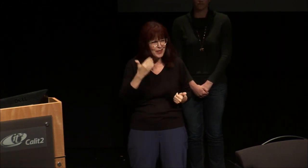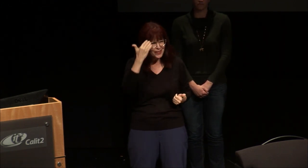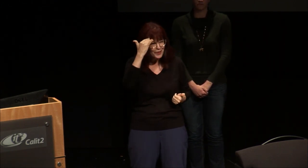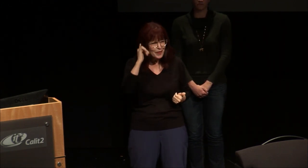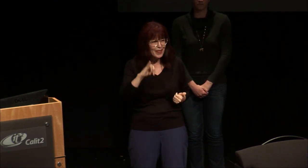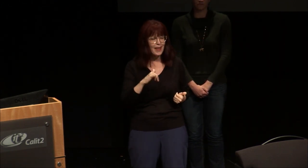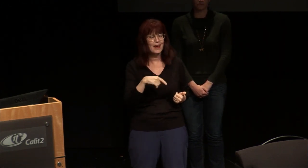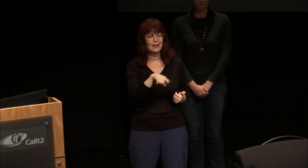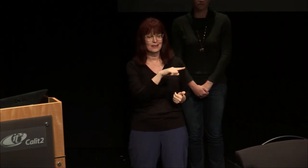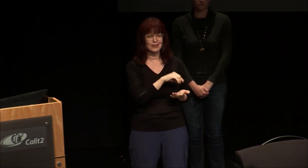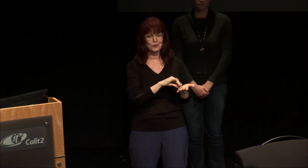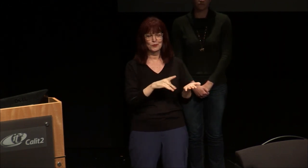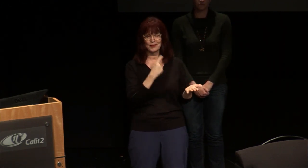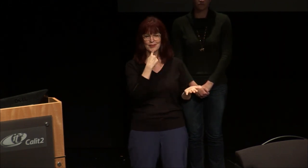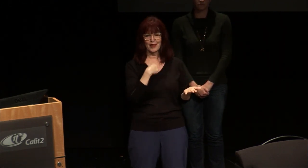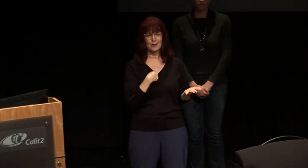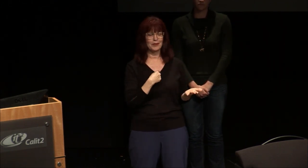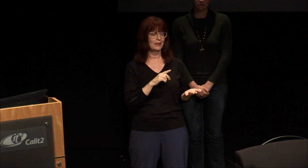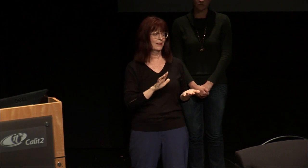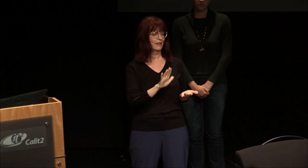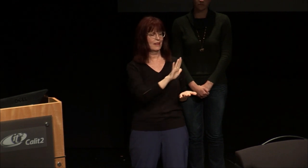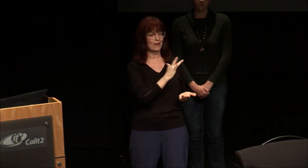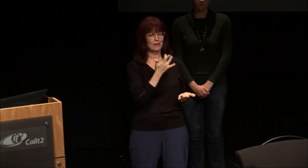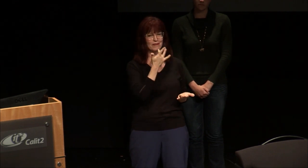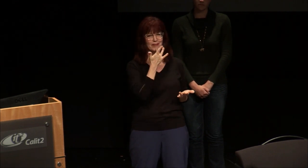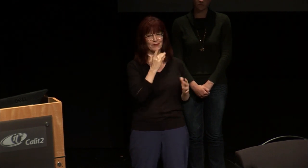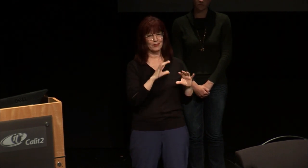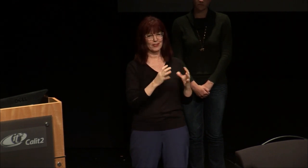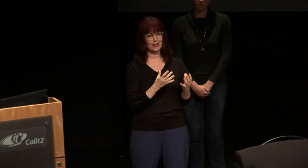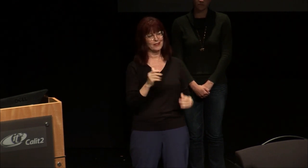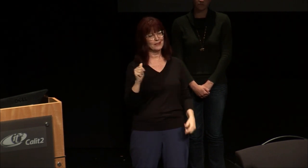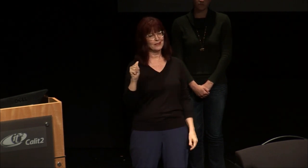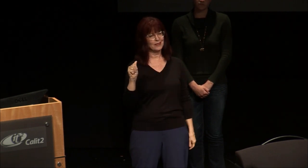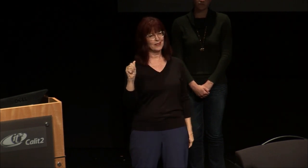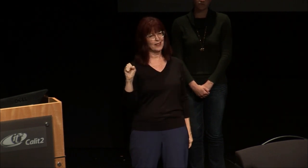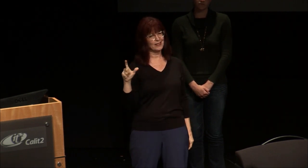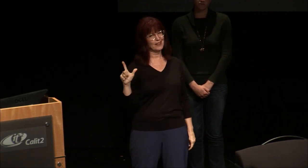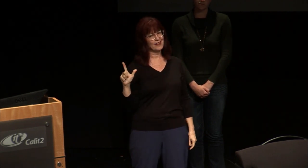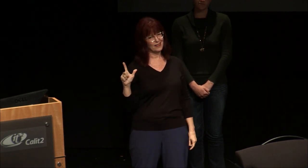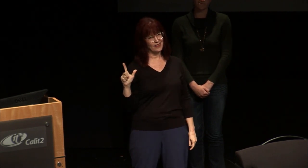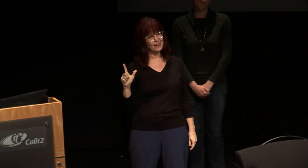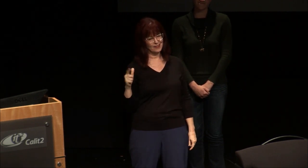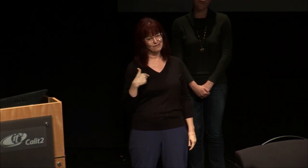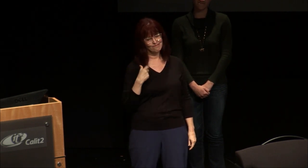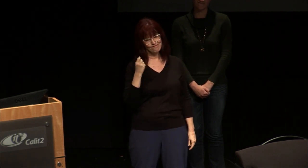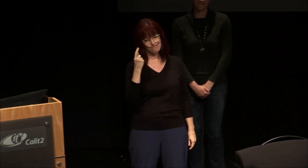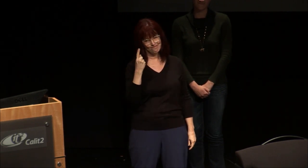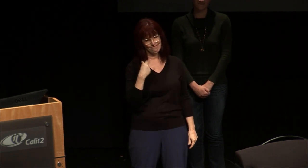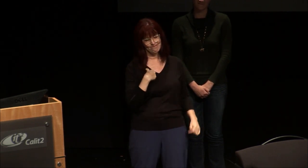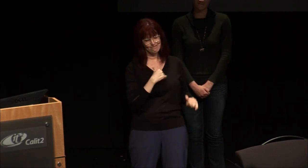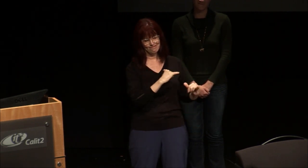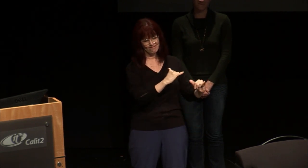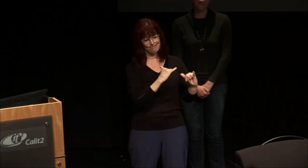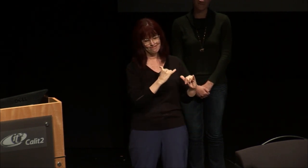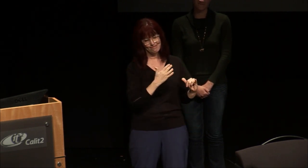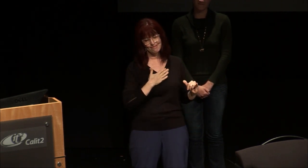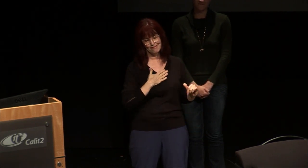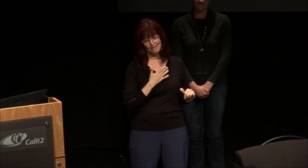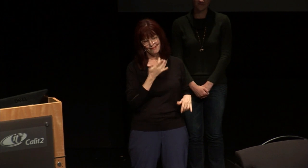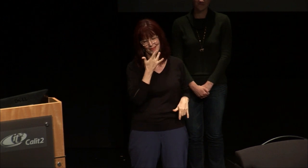interesting to learn and how I know that is that students tell me that time and time again that their favorite class is ASL which I get it was my favorite class